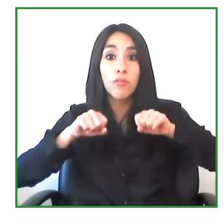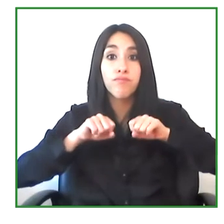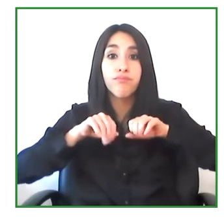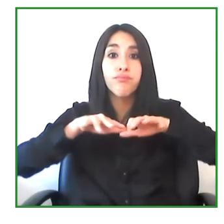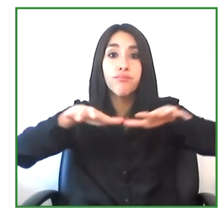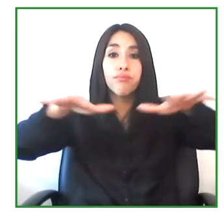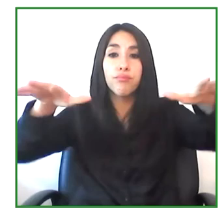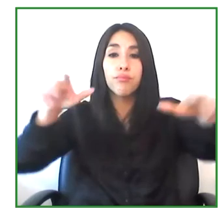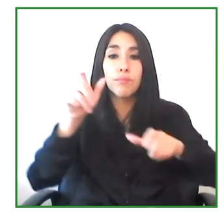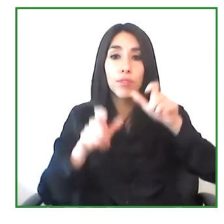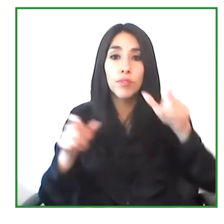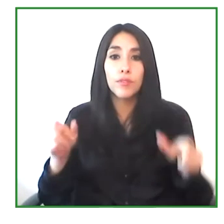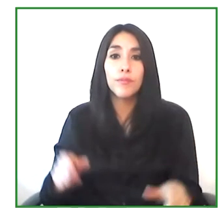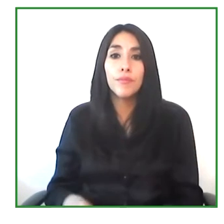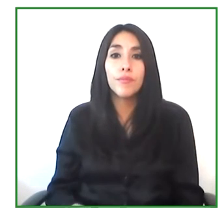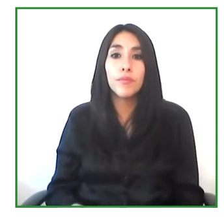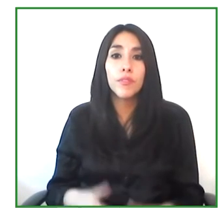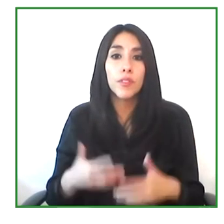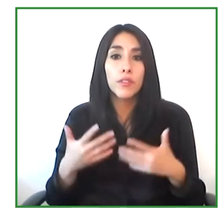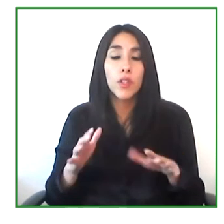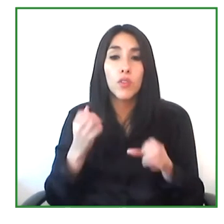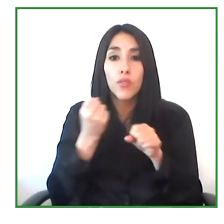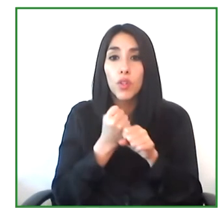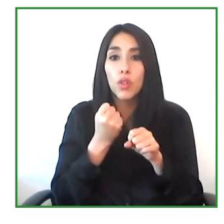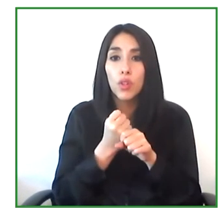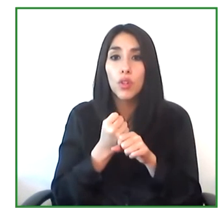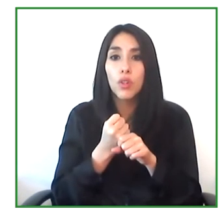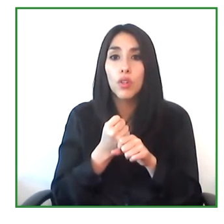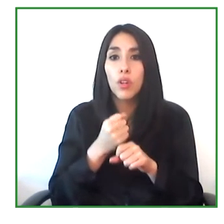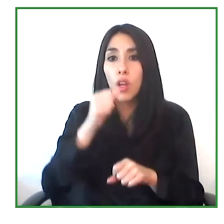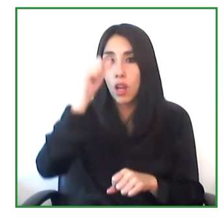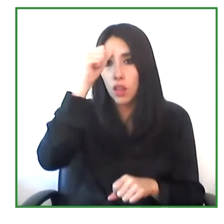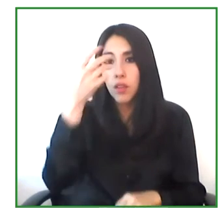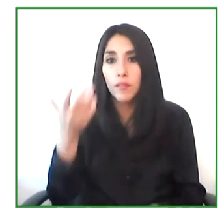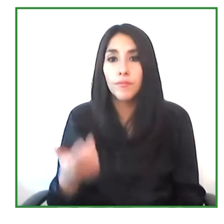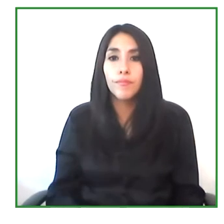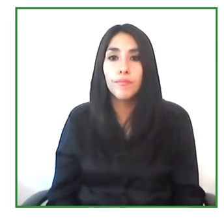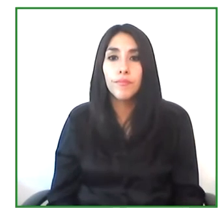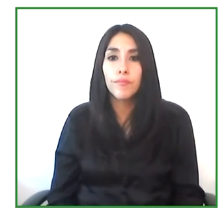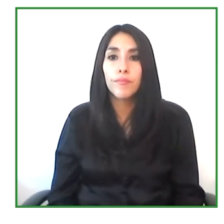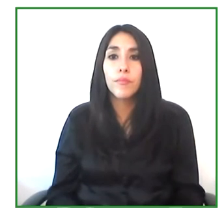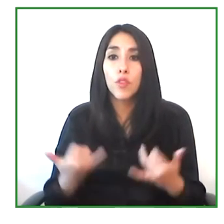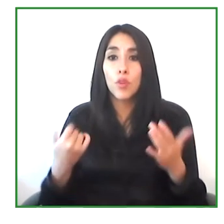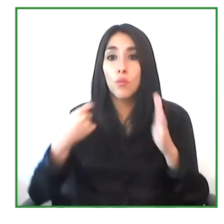We've been working with Enable India in order to maintain this work